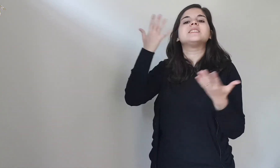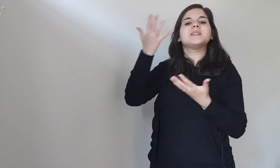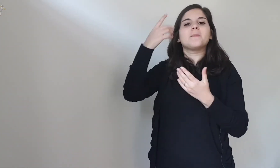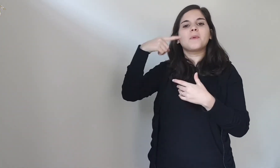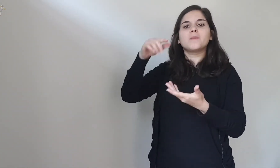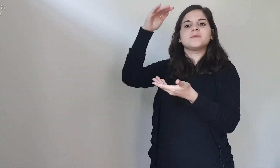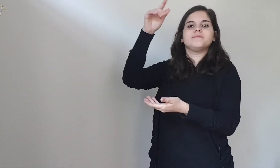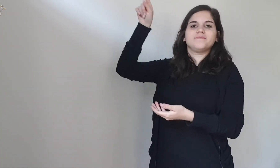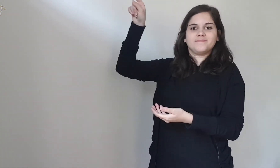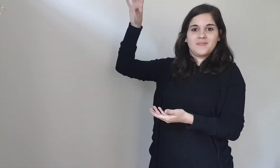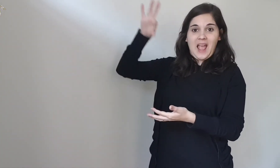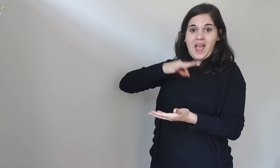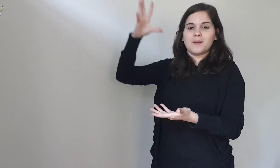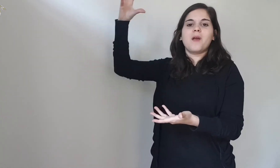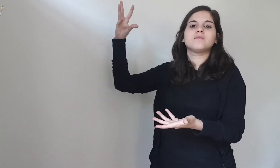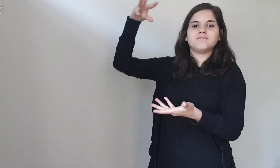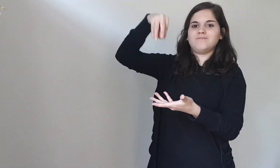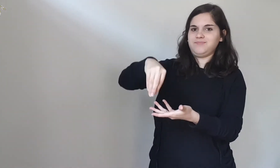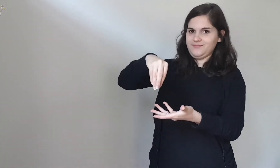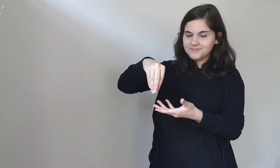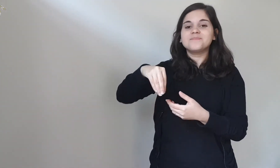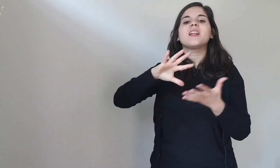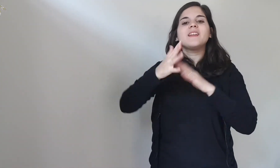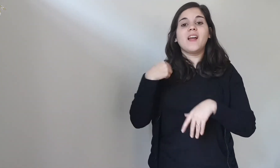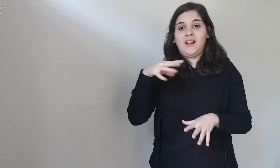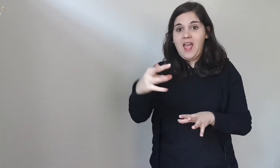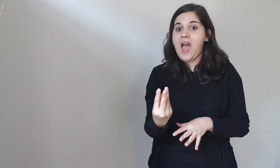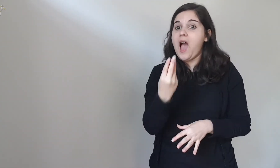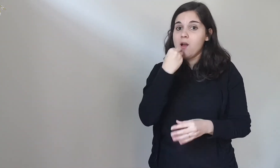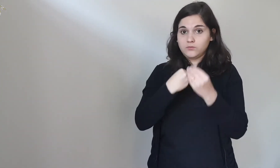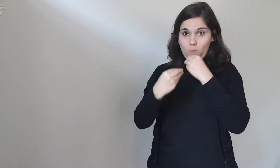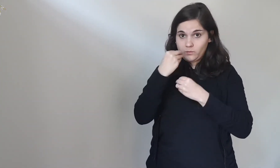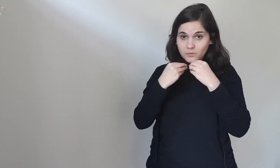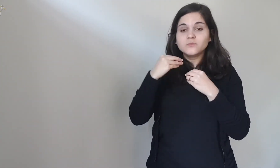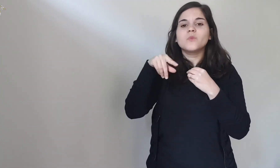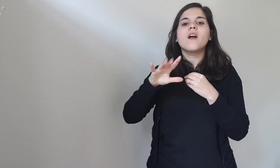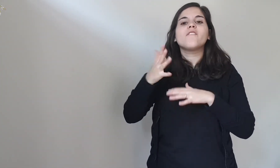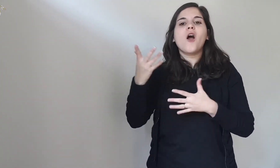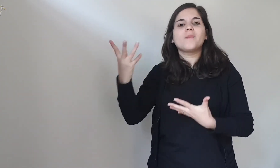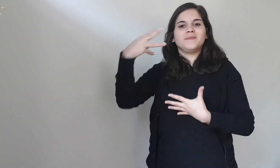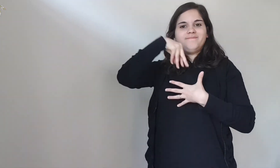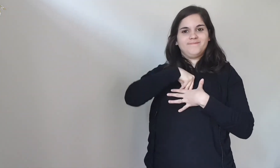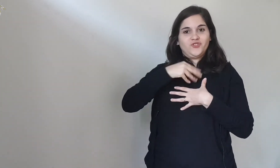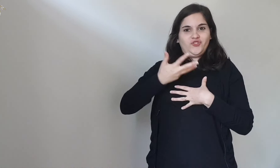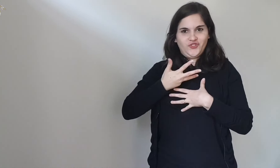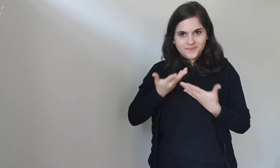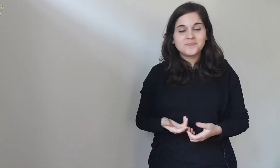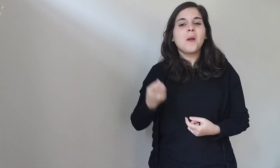so they represented their souls and by eating them they were kept with them.